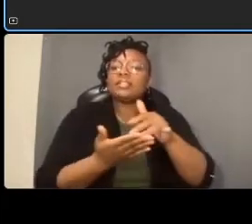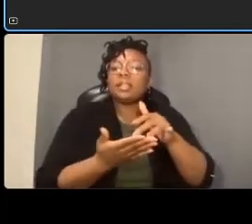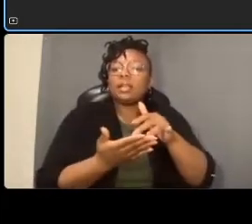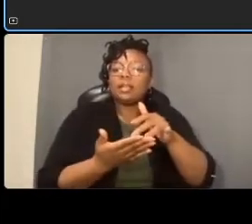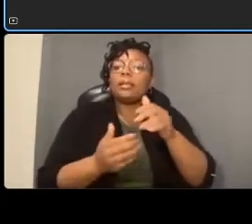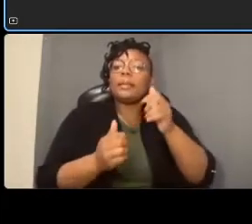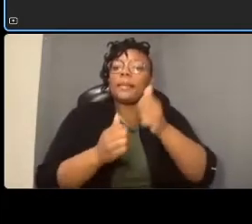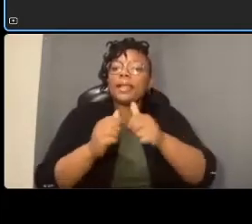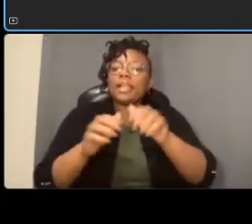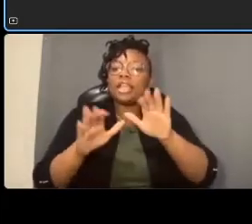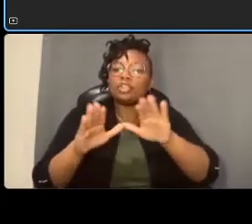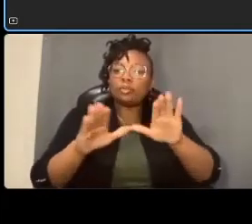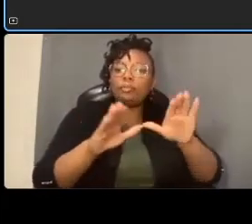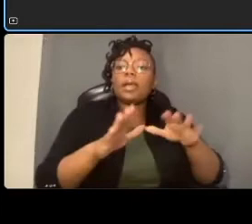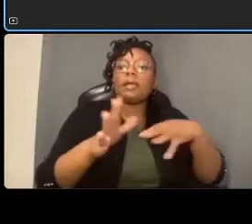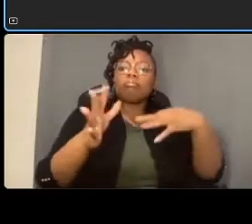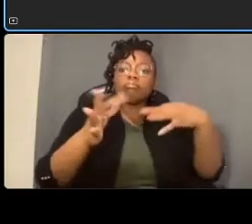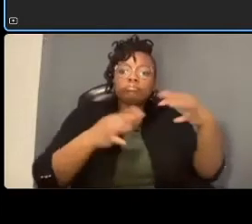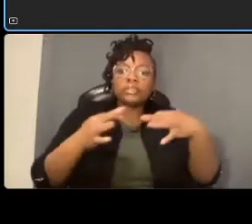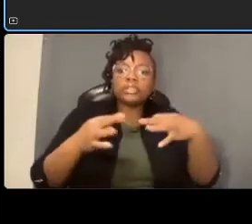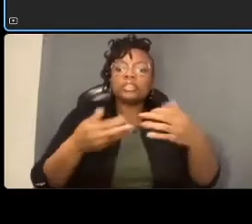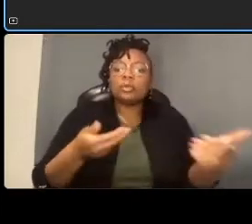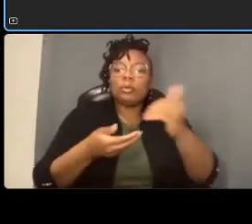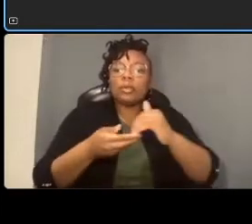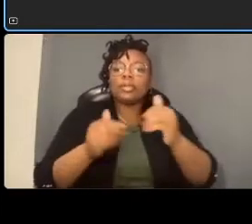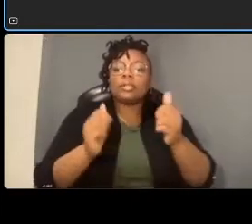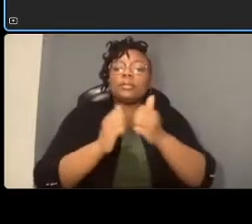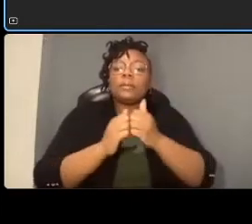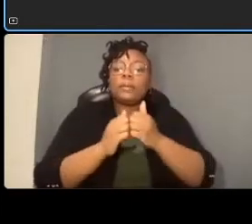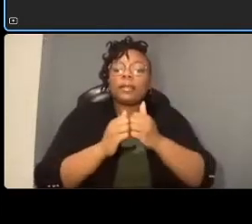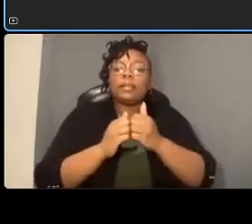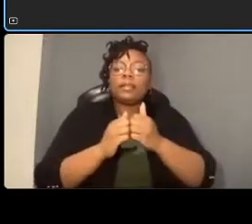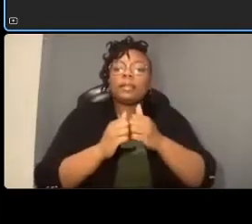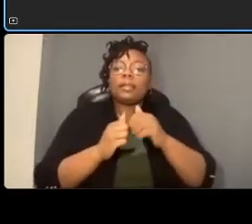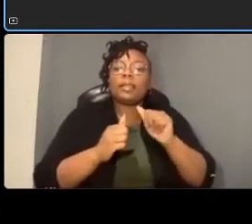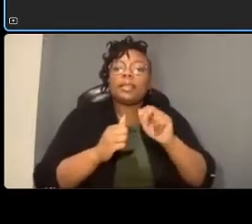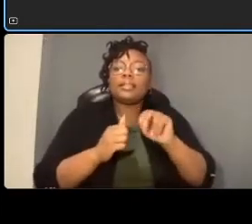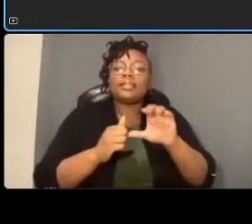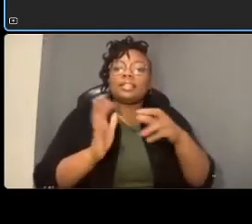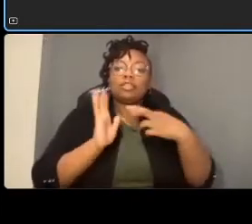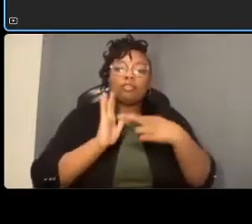um anc representatives and adjacent owners and other interested parties